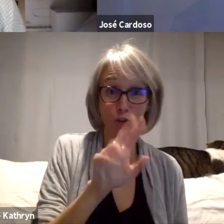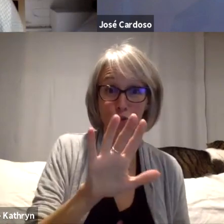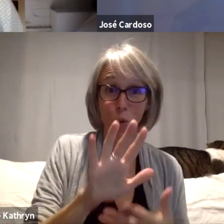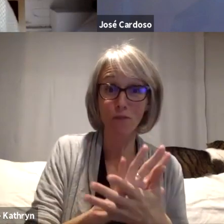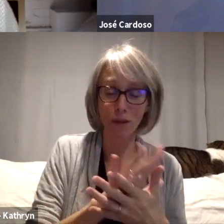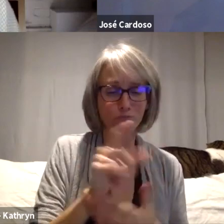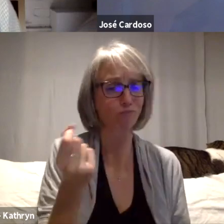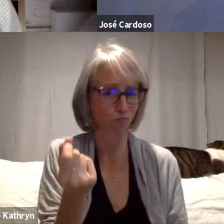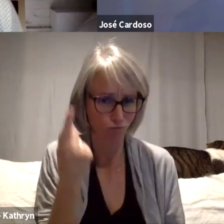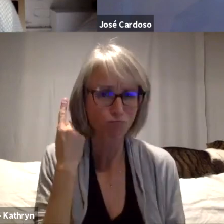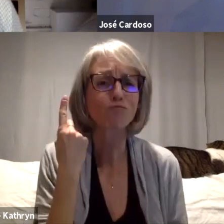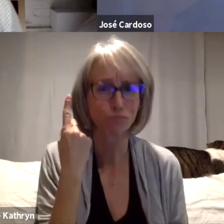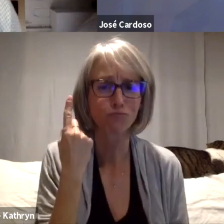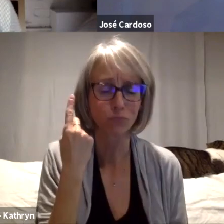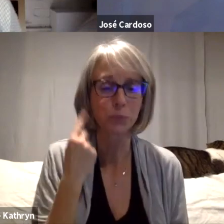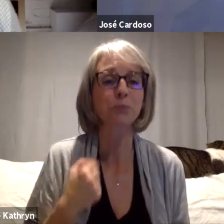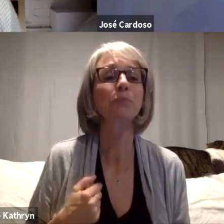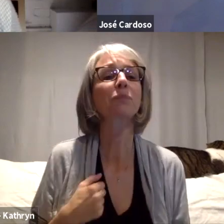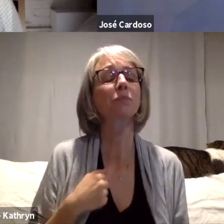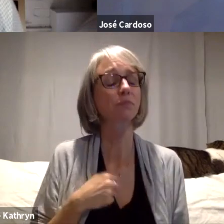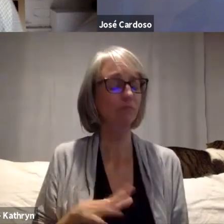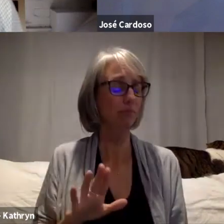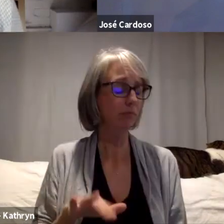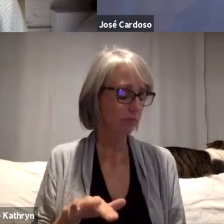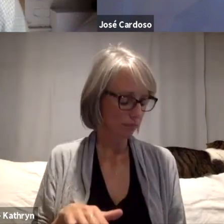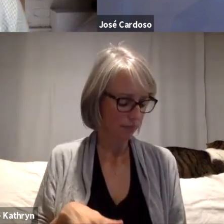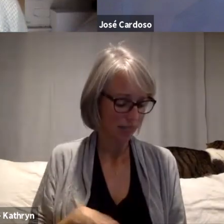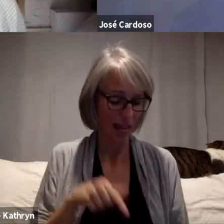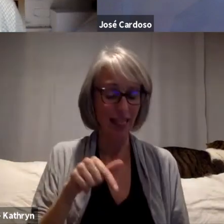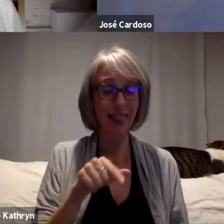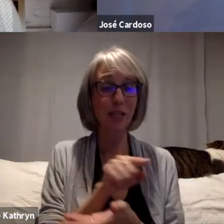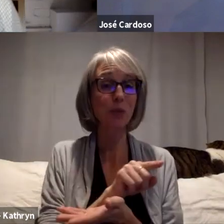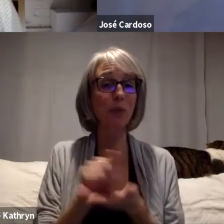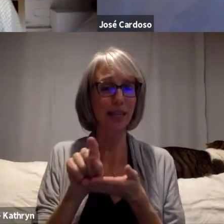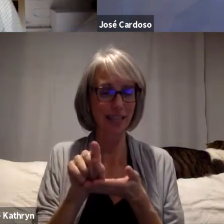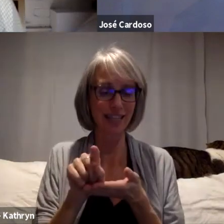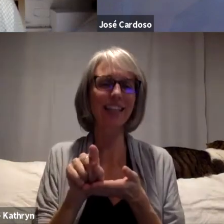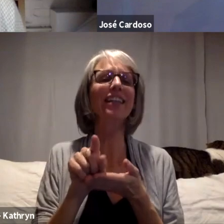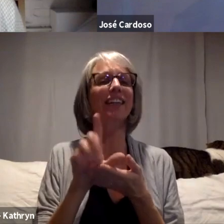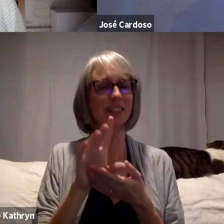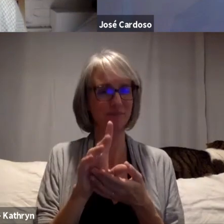we've gotten a lot of questions this week around, like... what would you say to an emerging filmmaker?